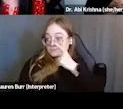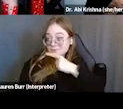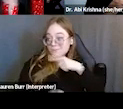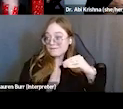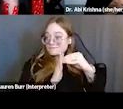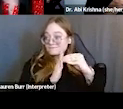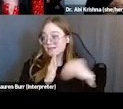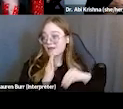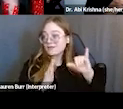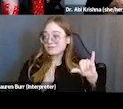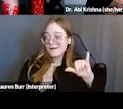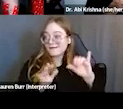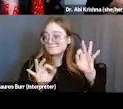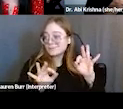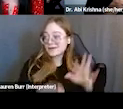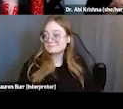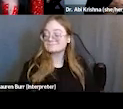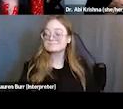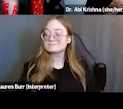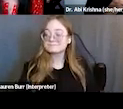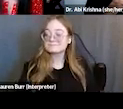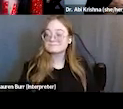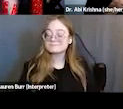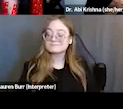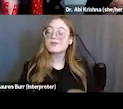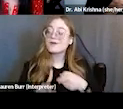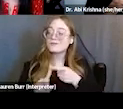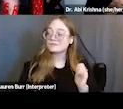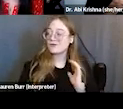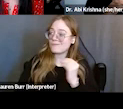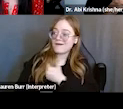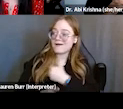So on behalf of the SAMHSA SOAR TA Center, just thank everyone for joining again.